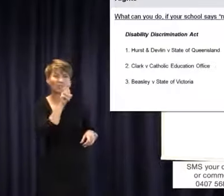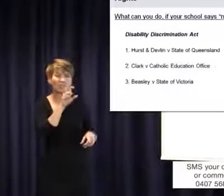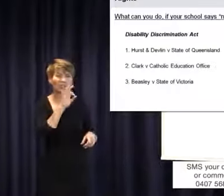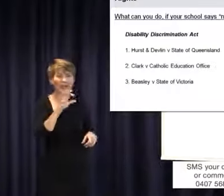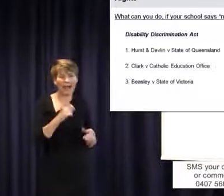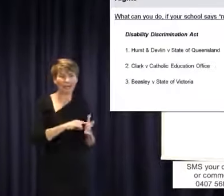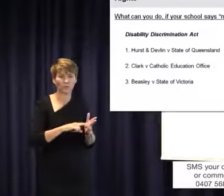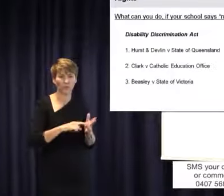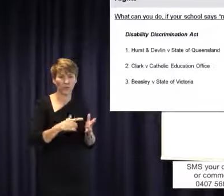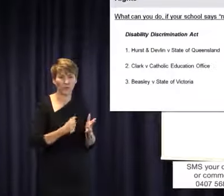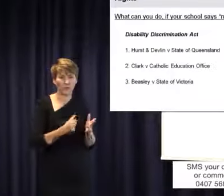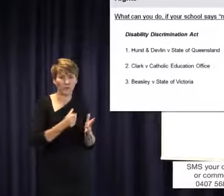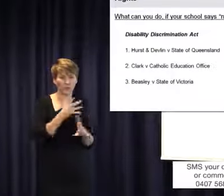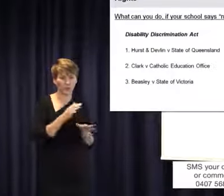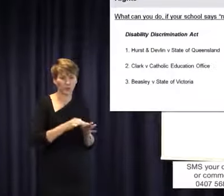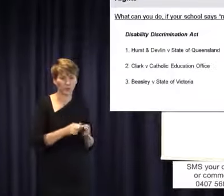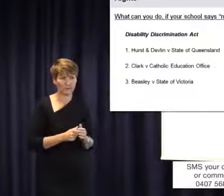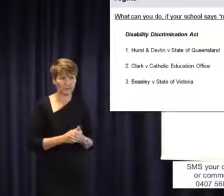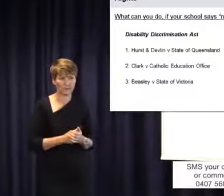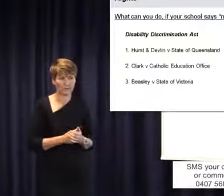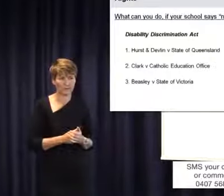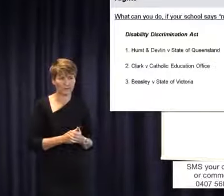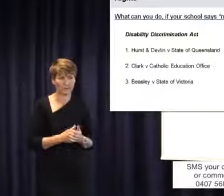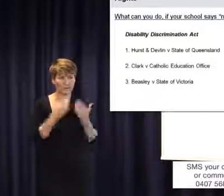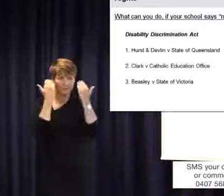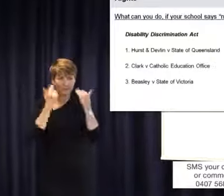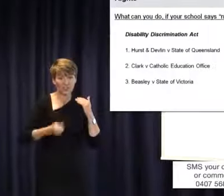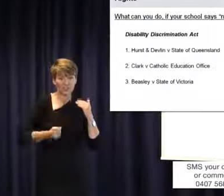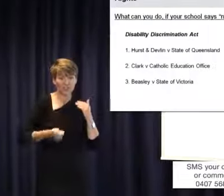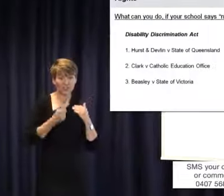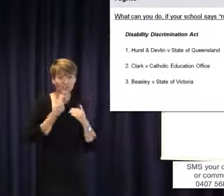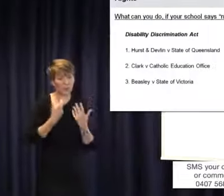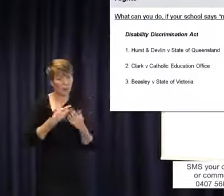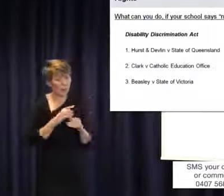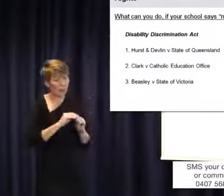the judge pretty well much said, `Well, look, it's clear that she needed one. All the experts